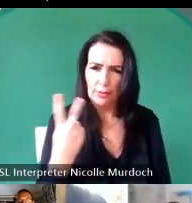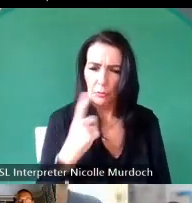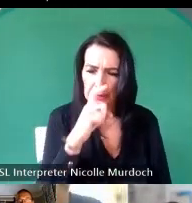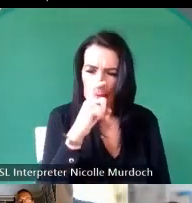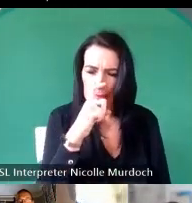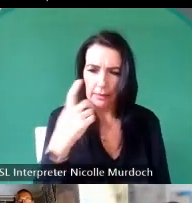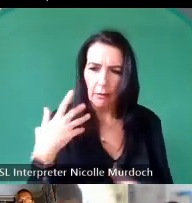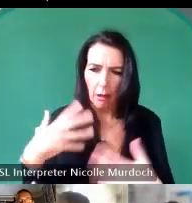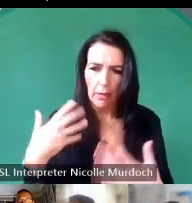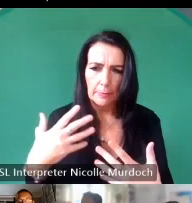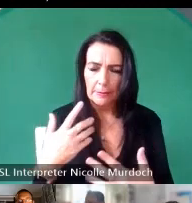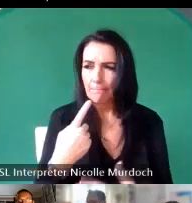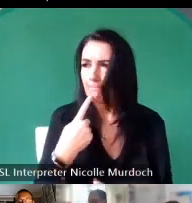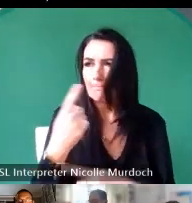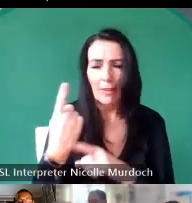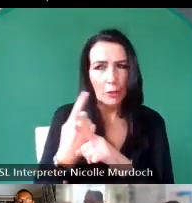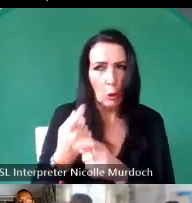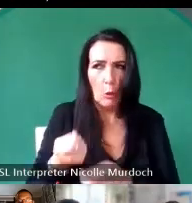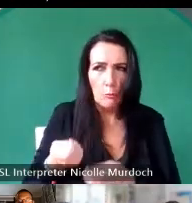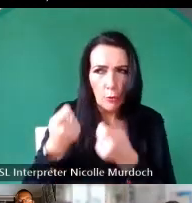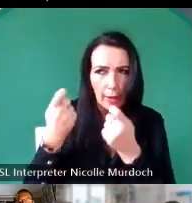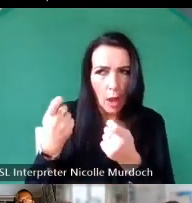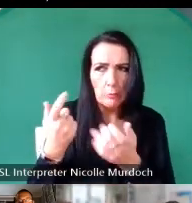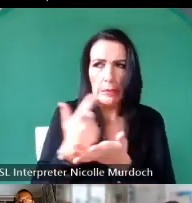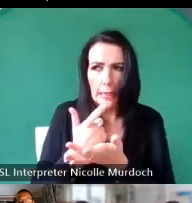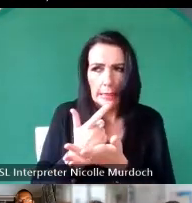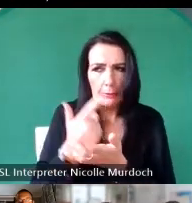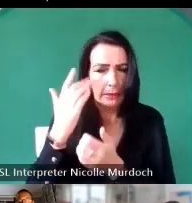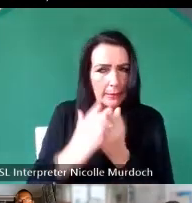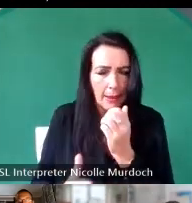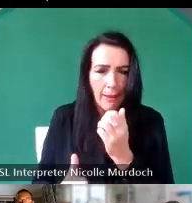I never talked to her about these kind of things cuz I thought you know we just didn't talk about